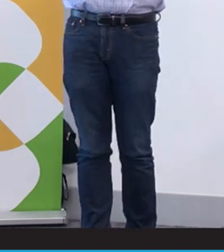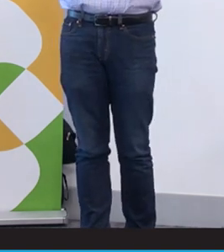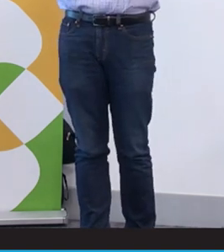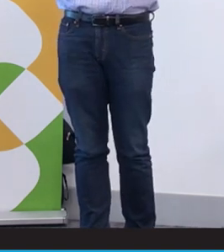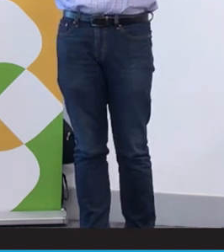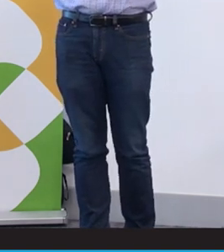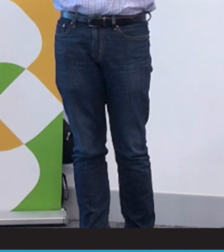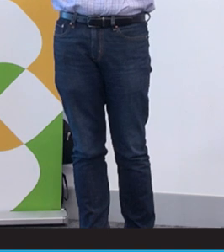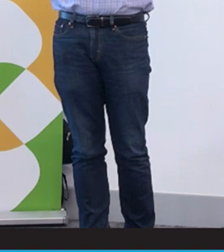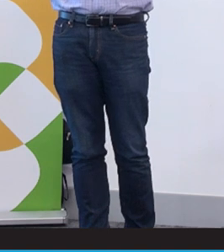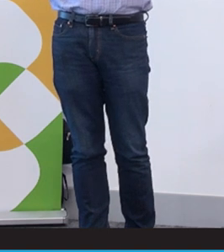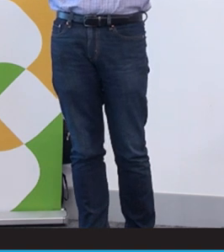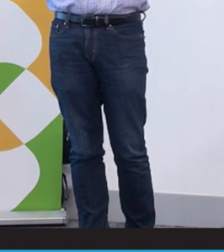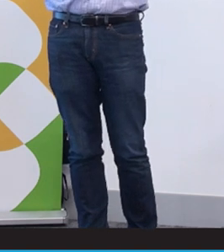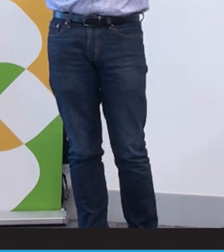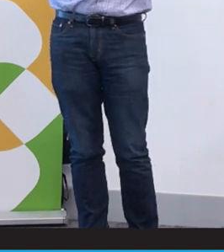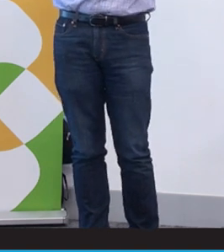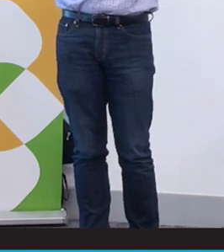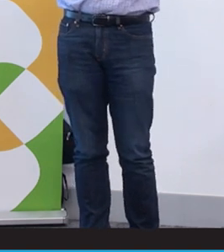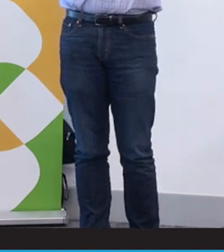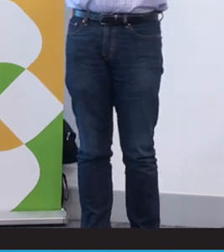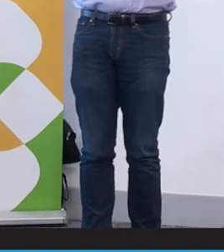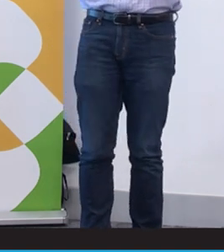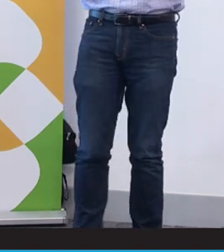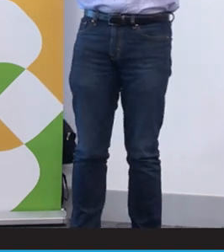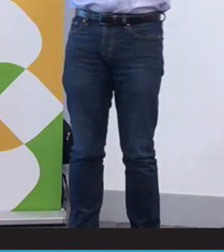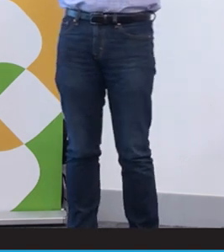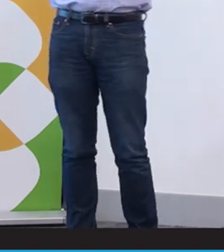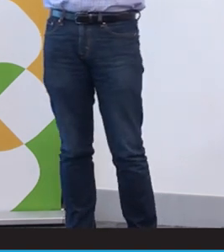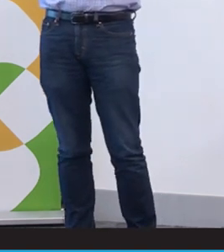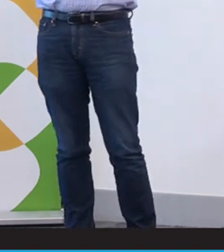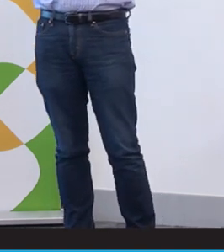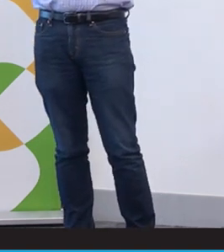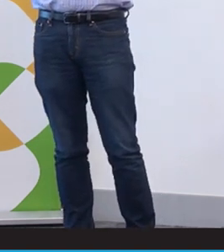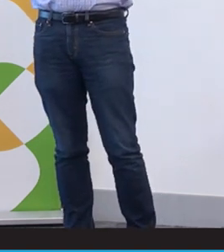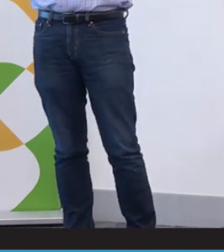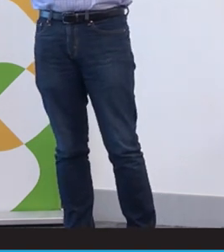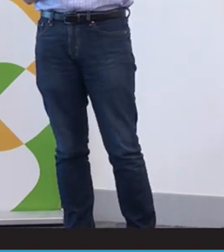So congratulations. Because what our daughter can hear. Or congratulations. Our daughter is